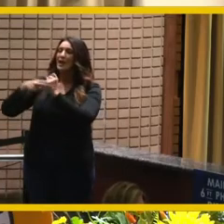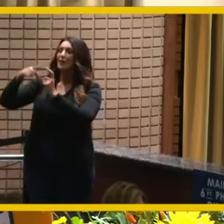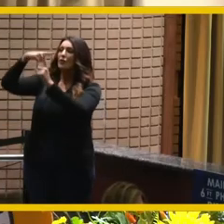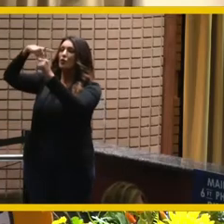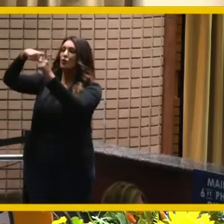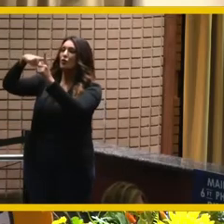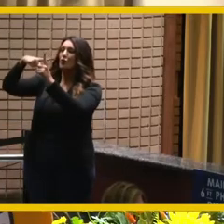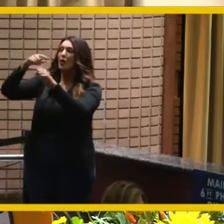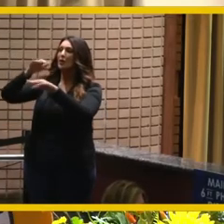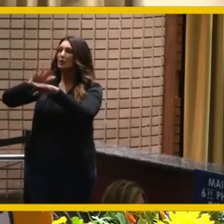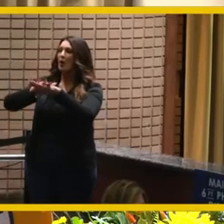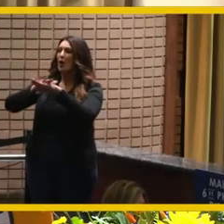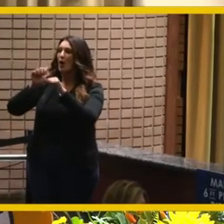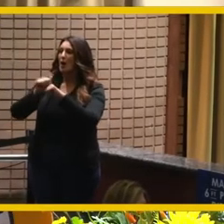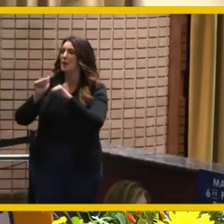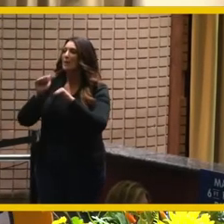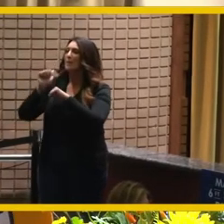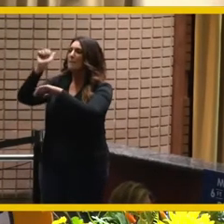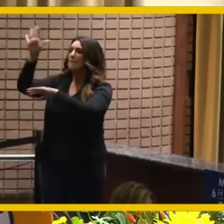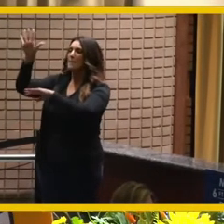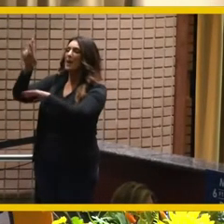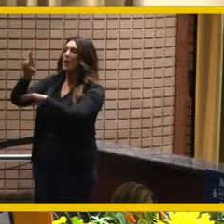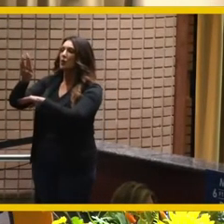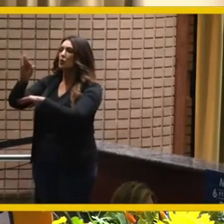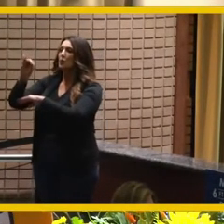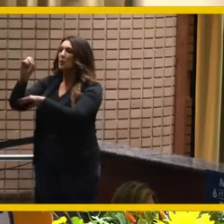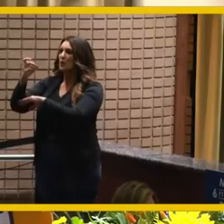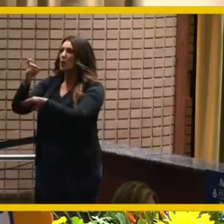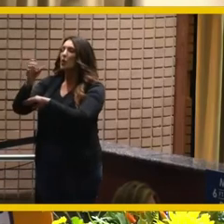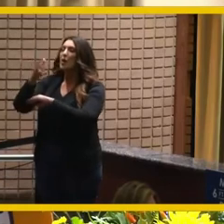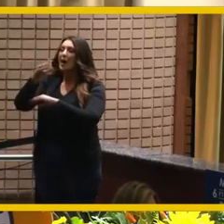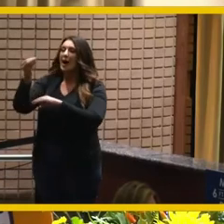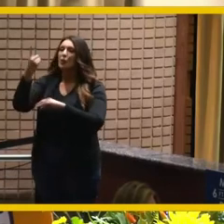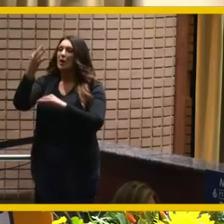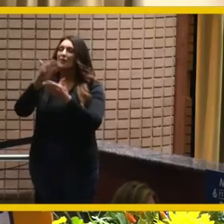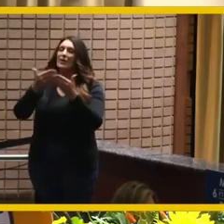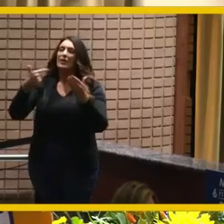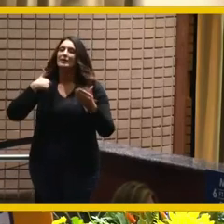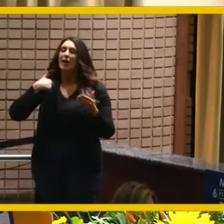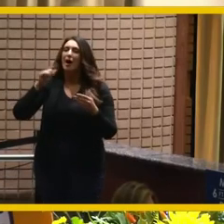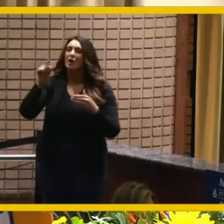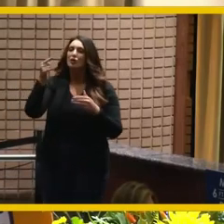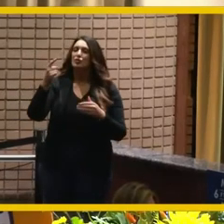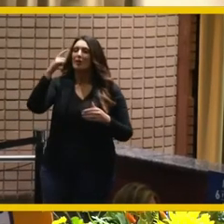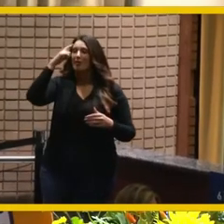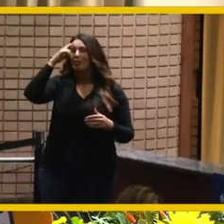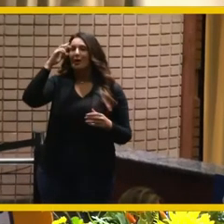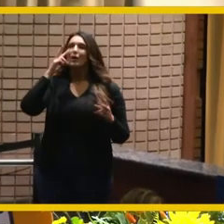what a great start and a great memory it's uh one of the things that i just think that uh i'm very